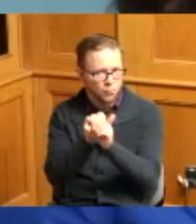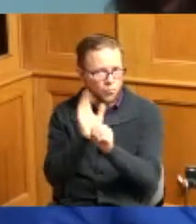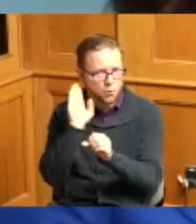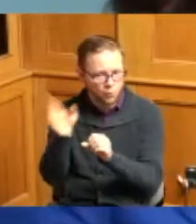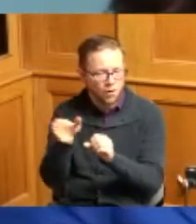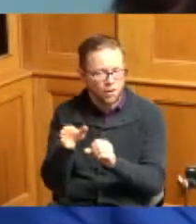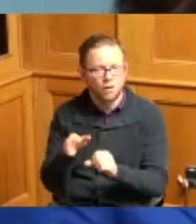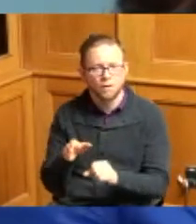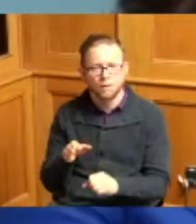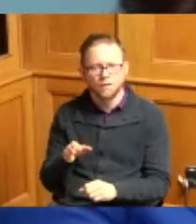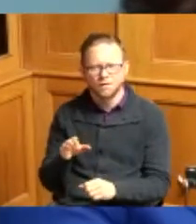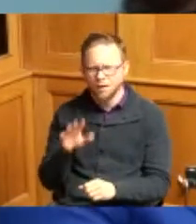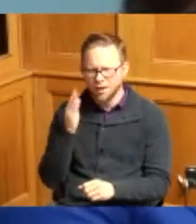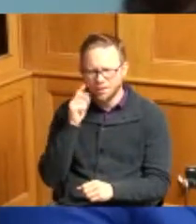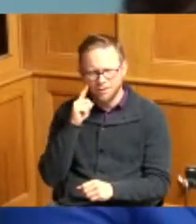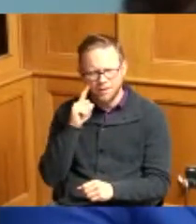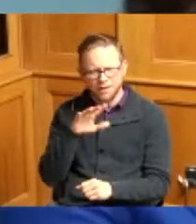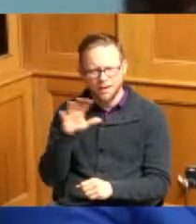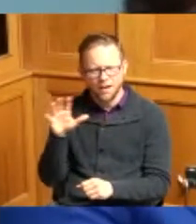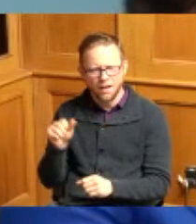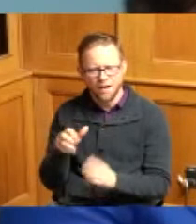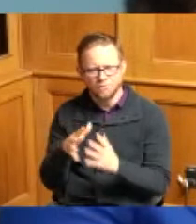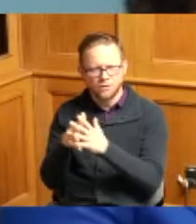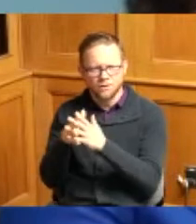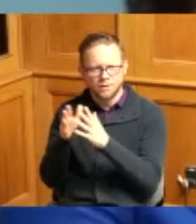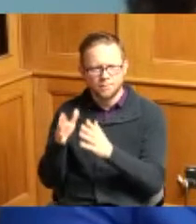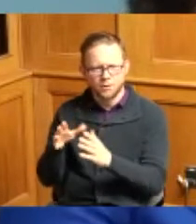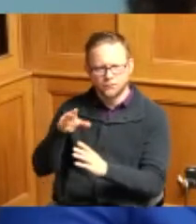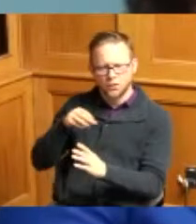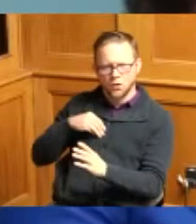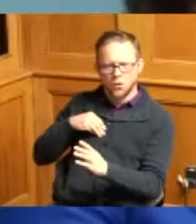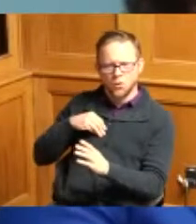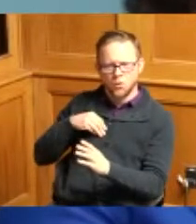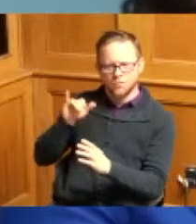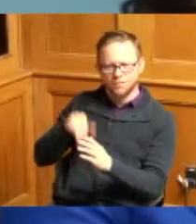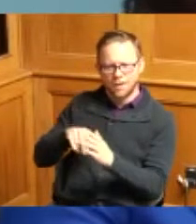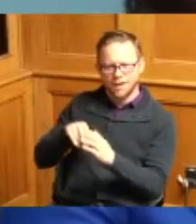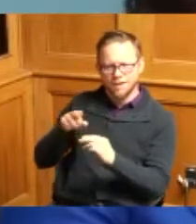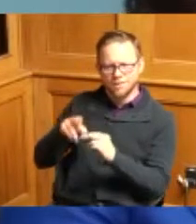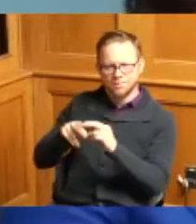African-American-owned building company that was the builder so I just want to congratulate them it